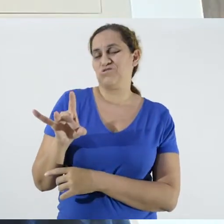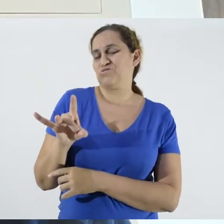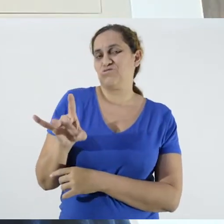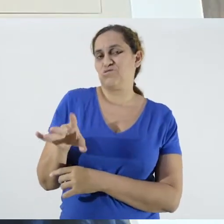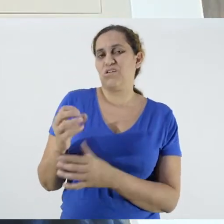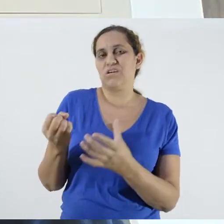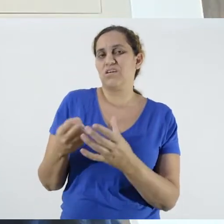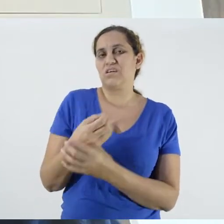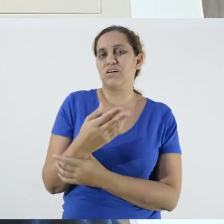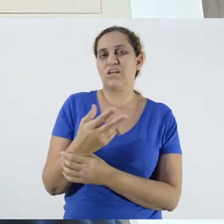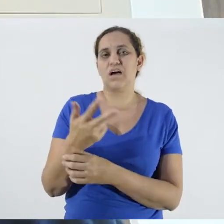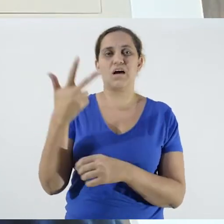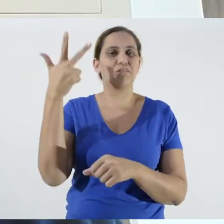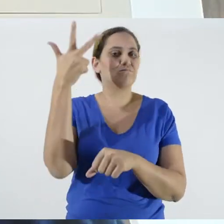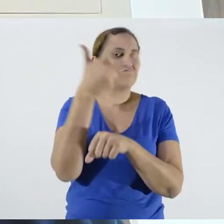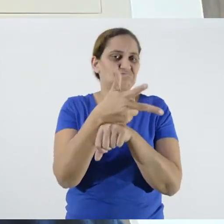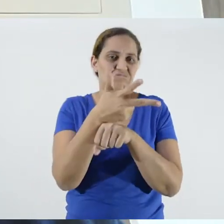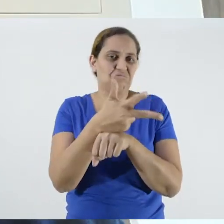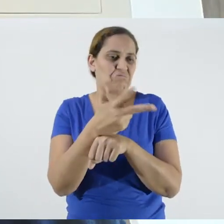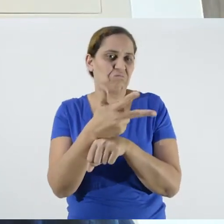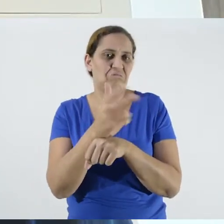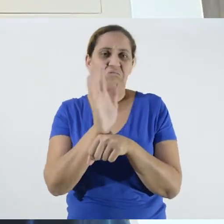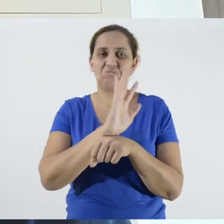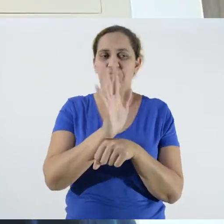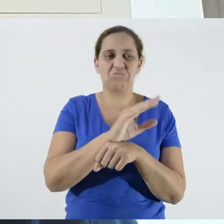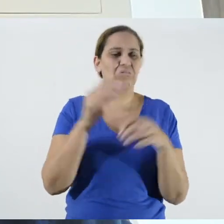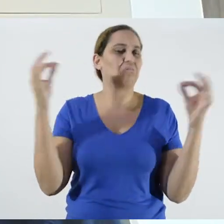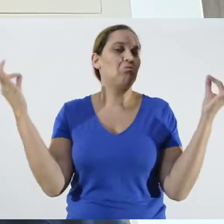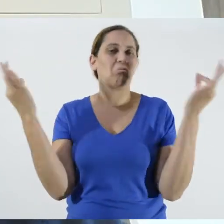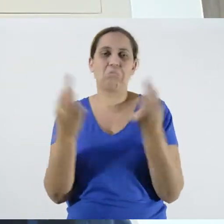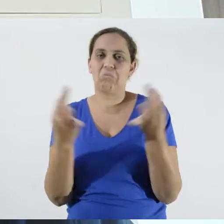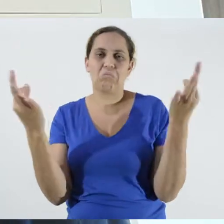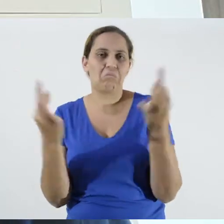making a wonderful video, in very high definition, if it is not possible